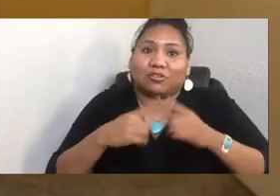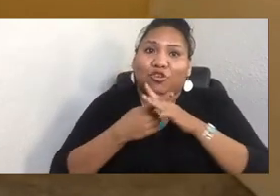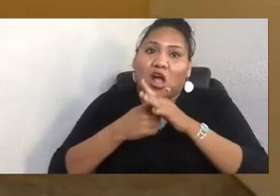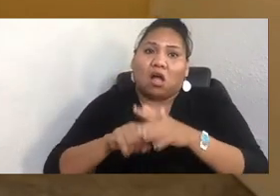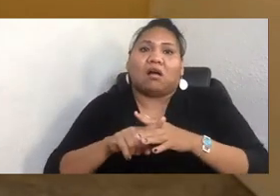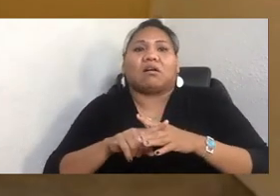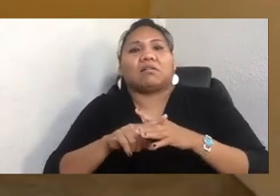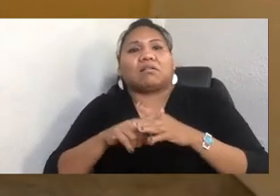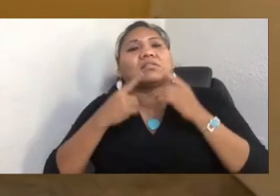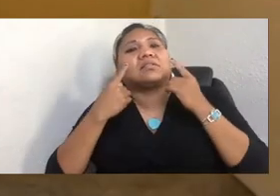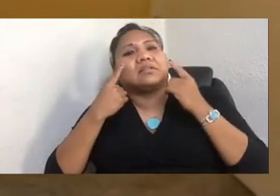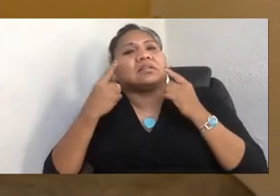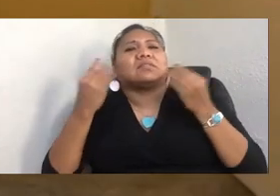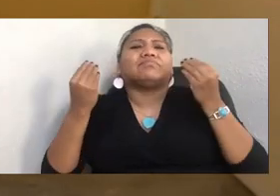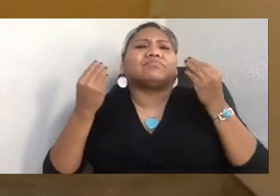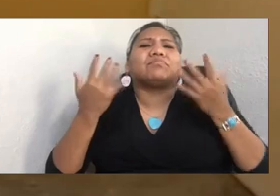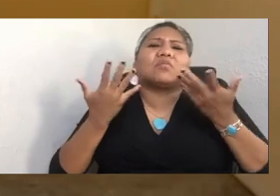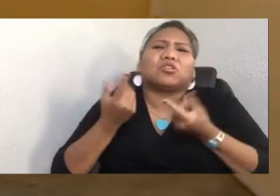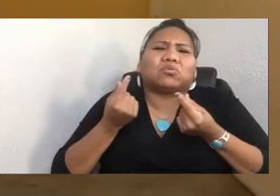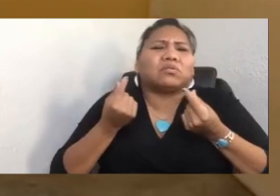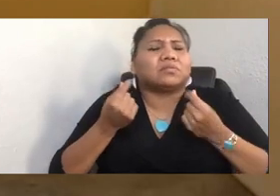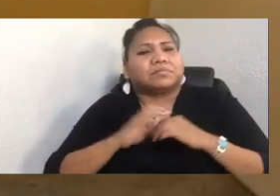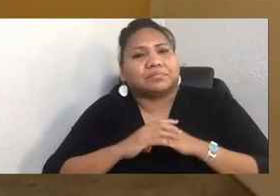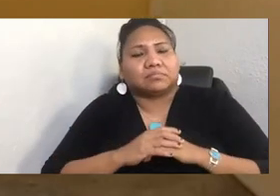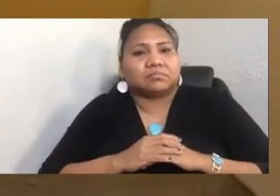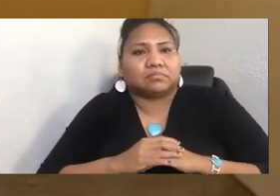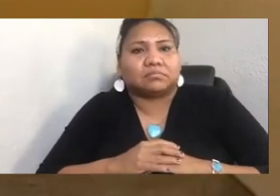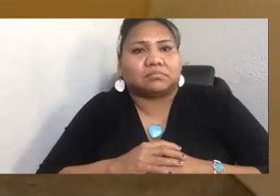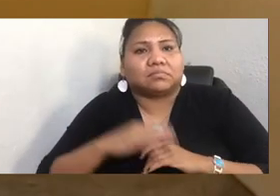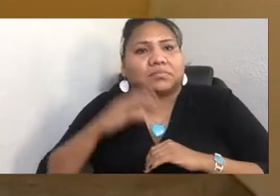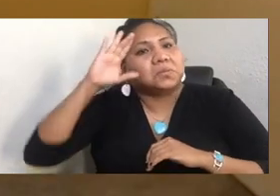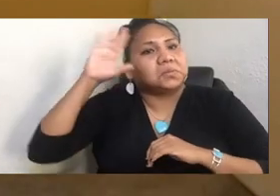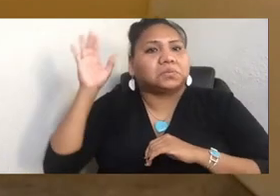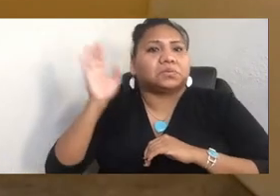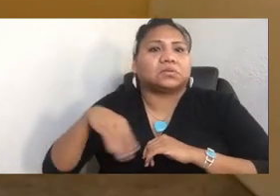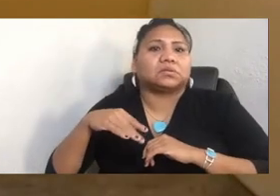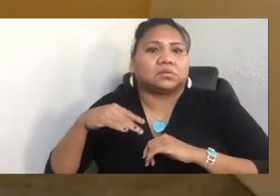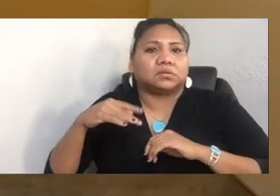Because I knew that I couldn't just visit--